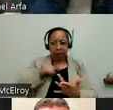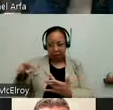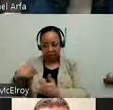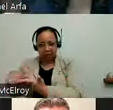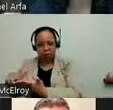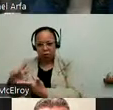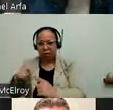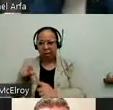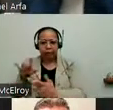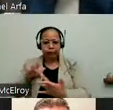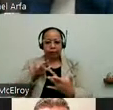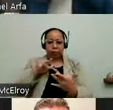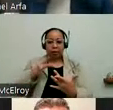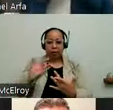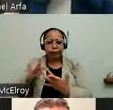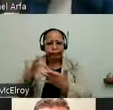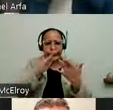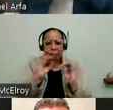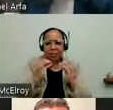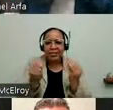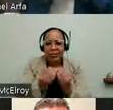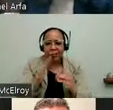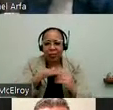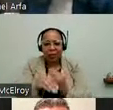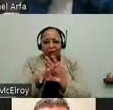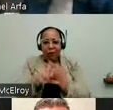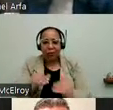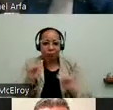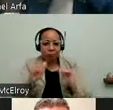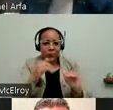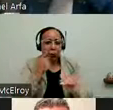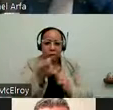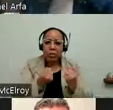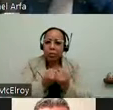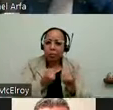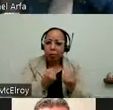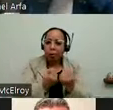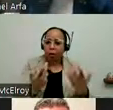organizations on this call to ask for your support. So many of the signed